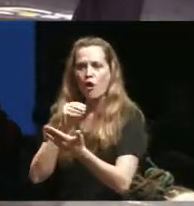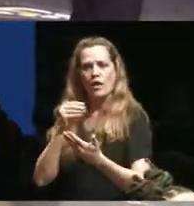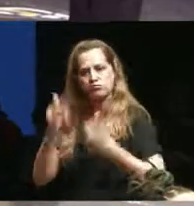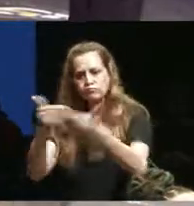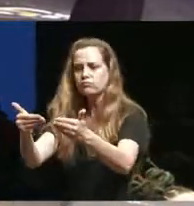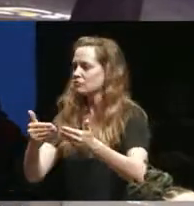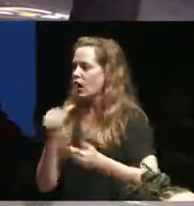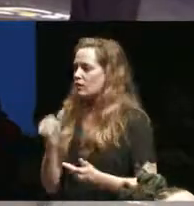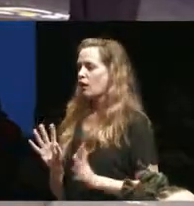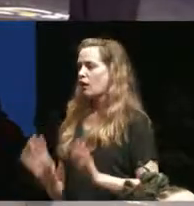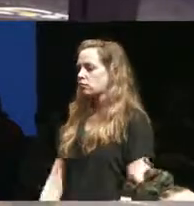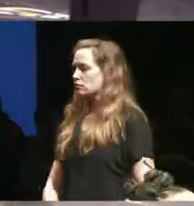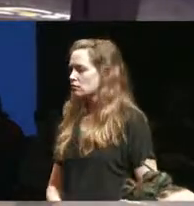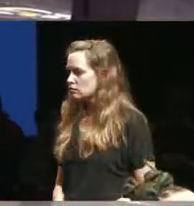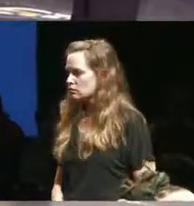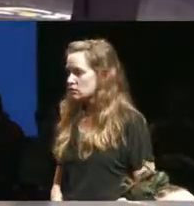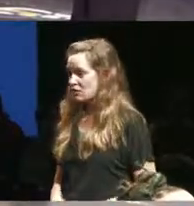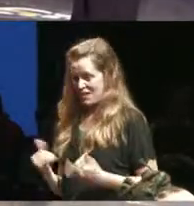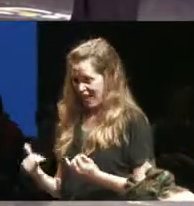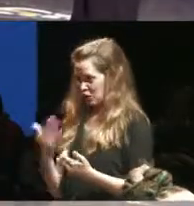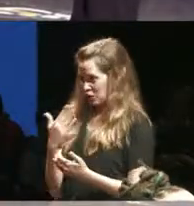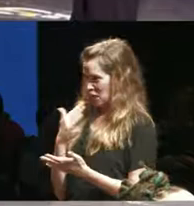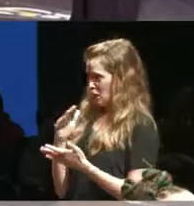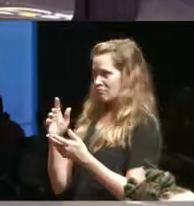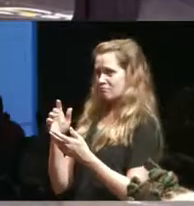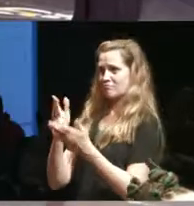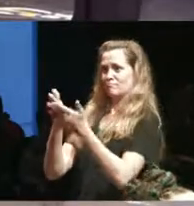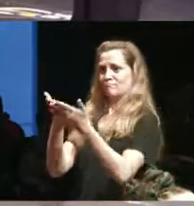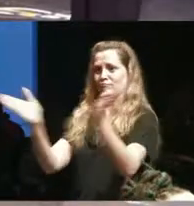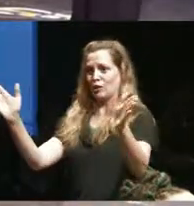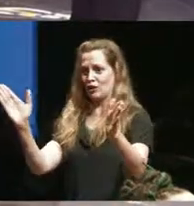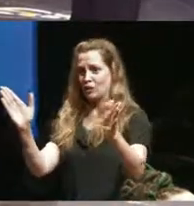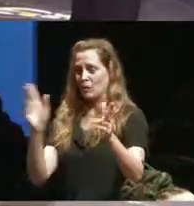are there's very little excuse at this point for not having you know an